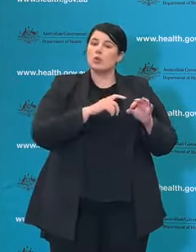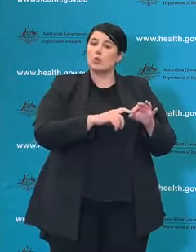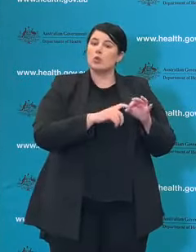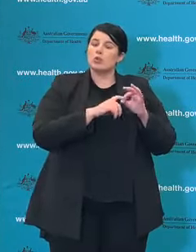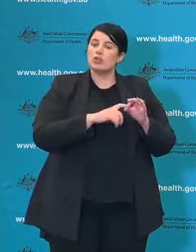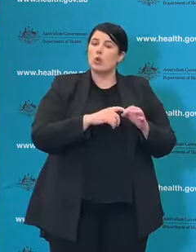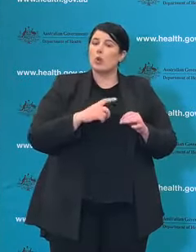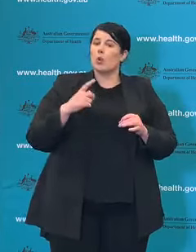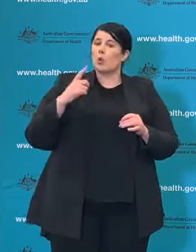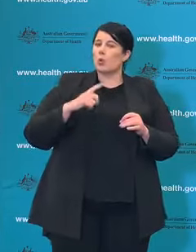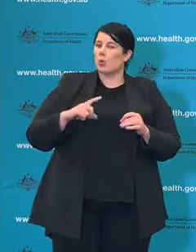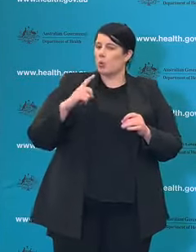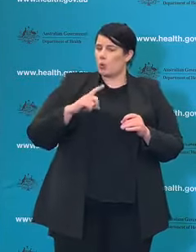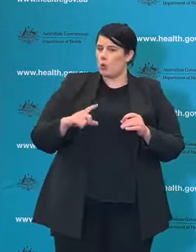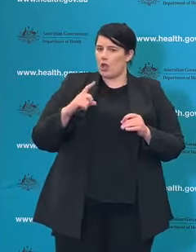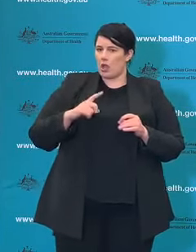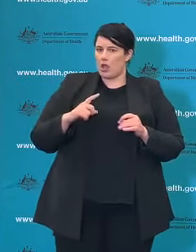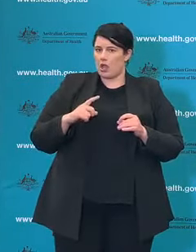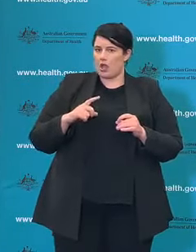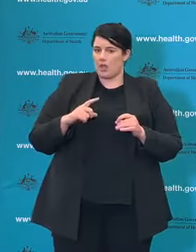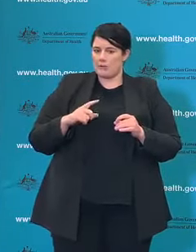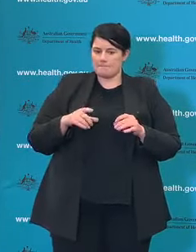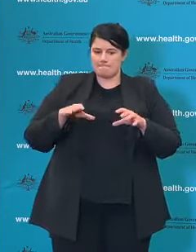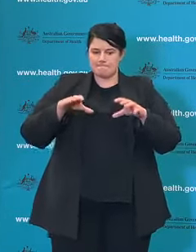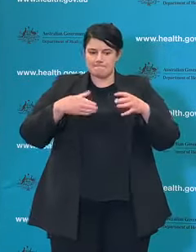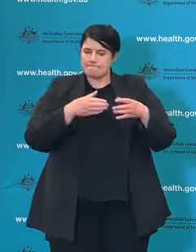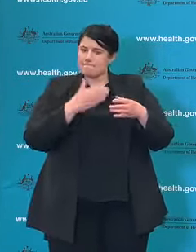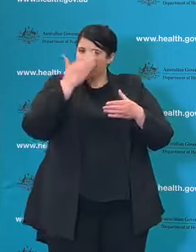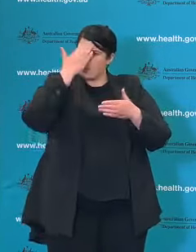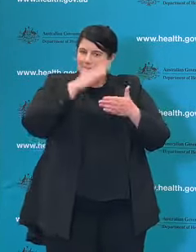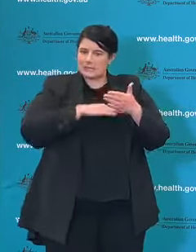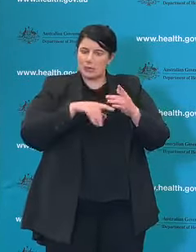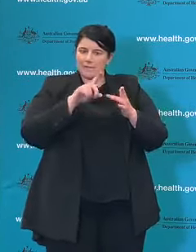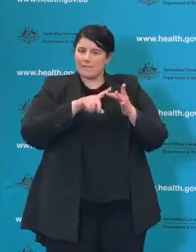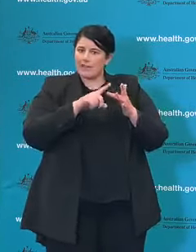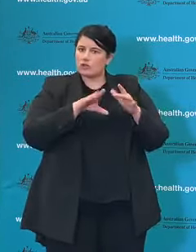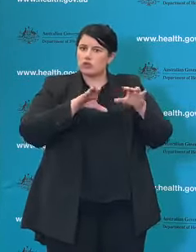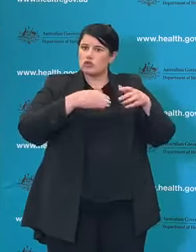Infection Control Expert Group which advises the government on